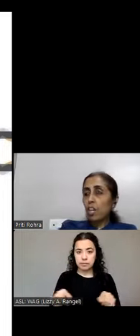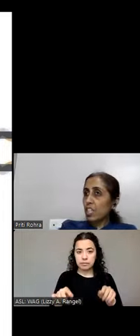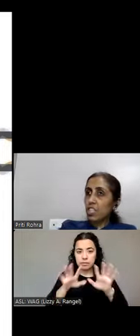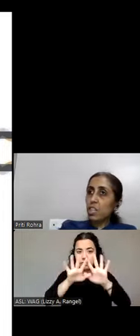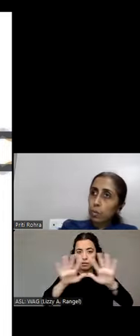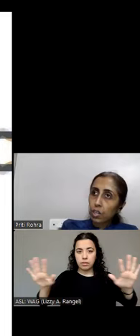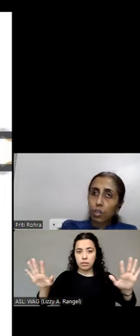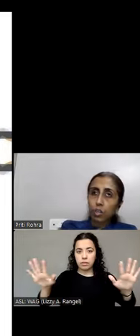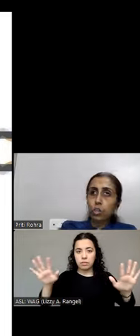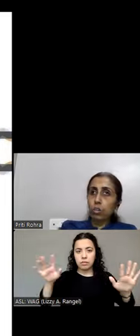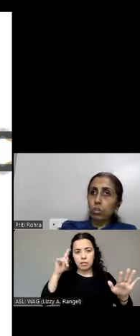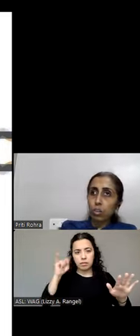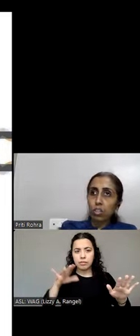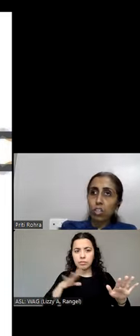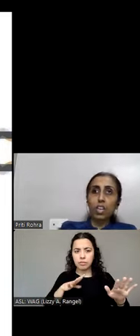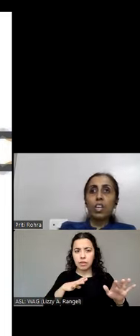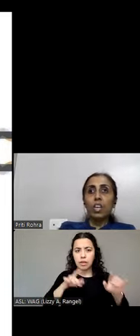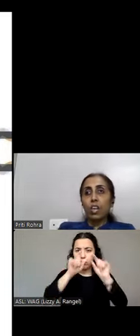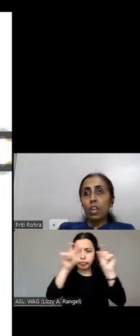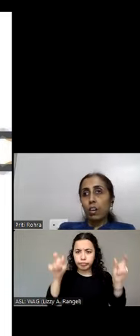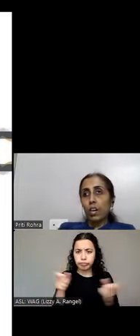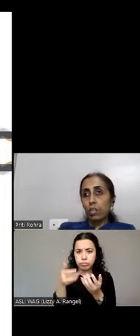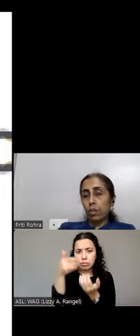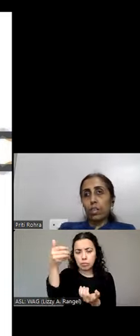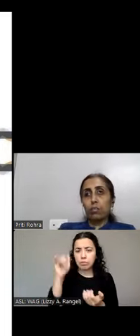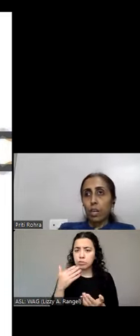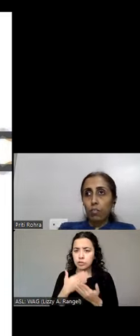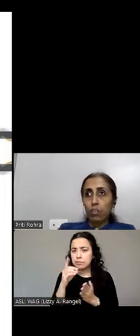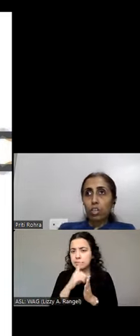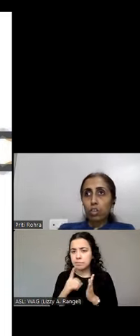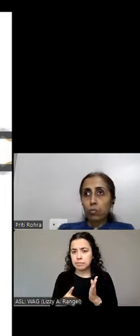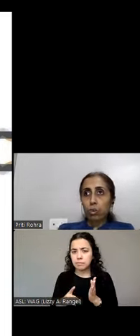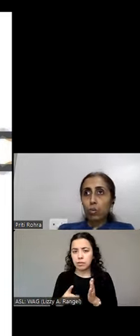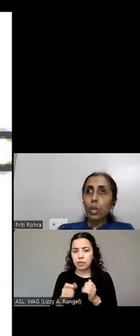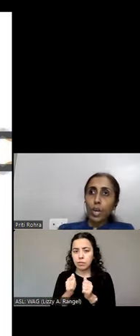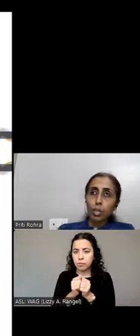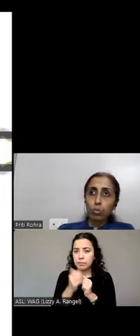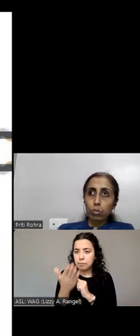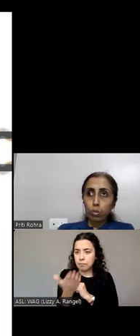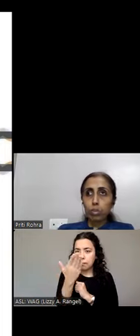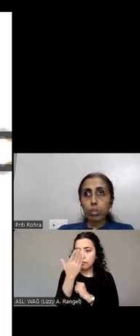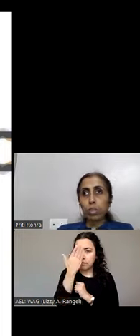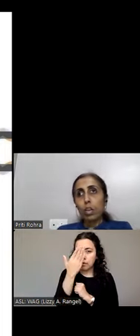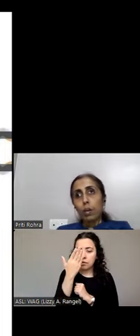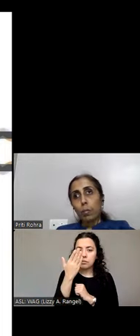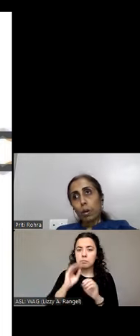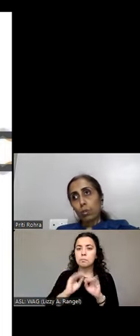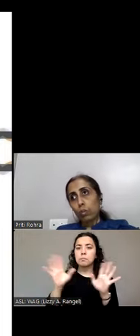as a separator which is a good design as far as magnification would go. End users intended. Also